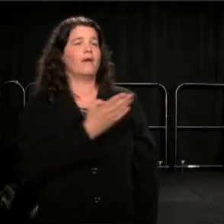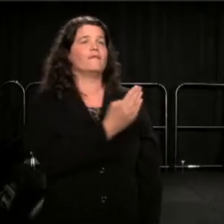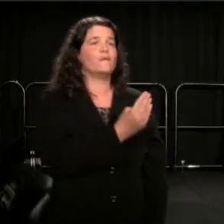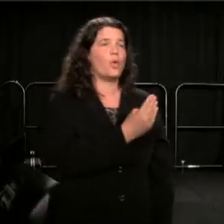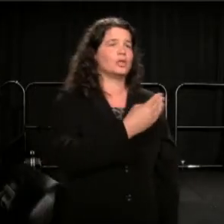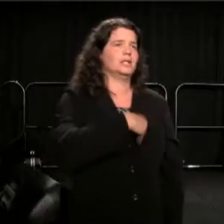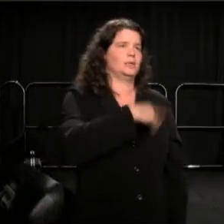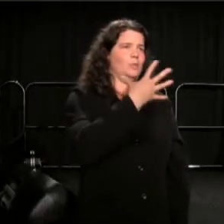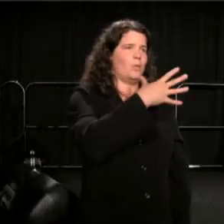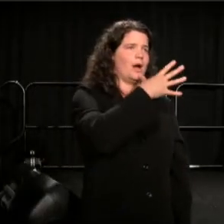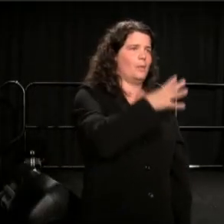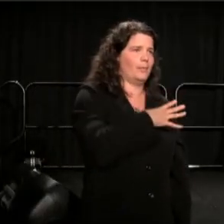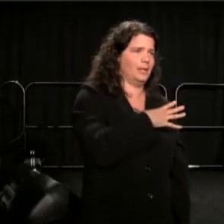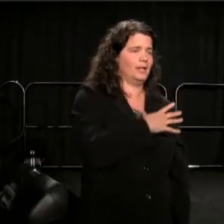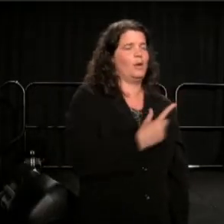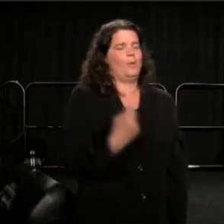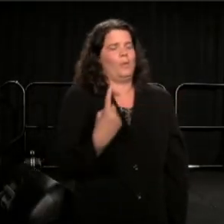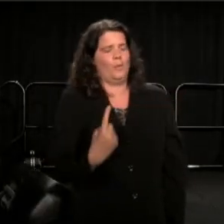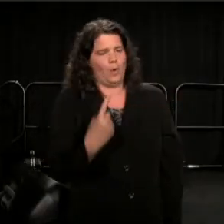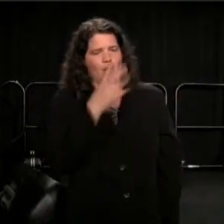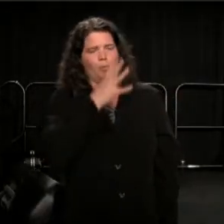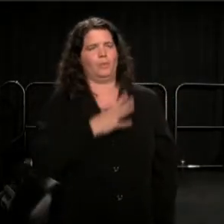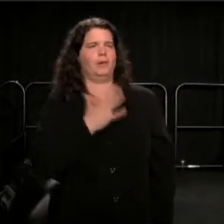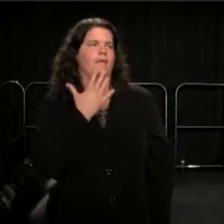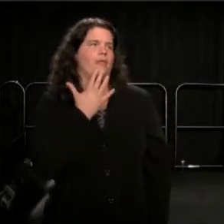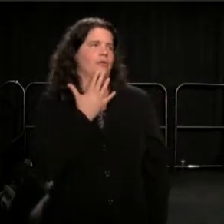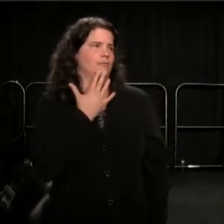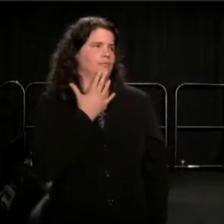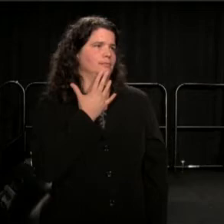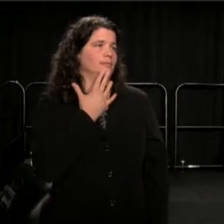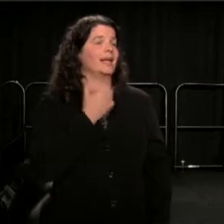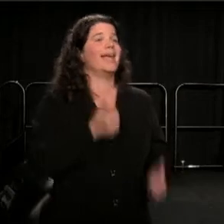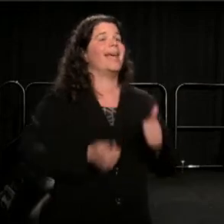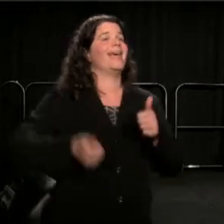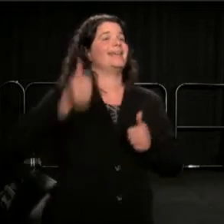1 woman of color. Executive leaders.